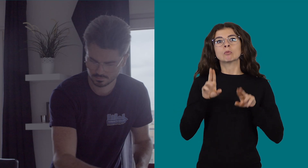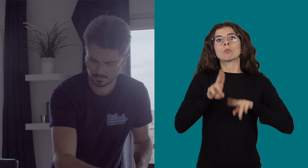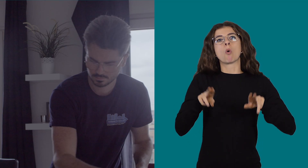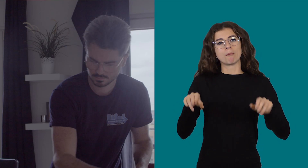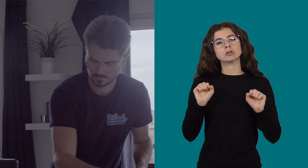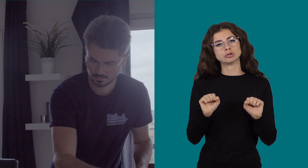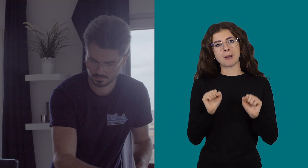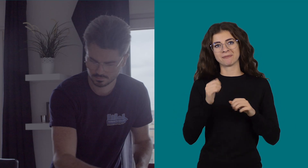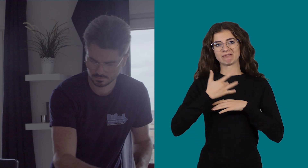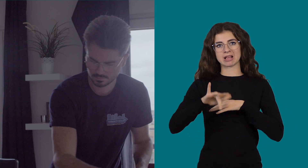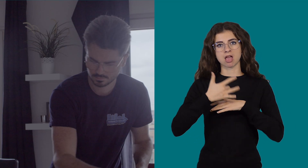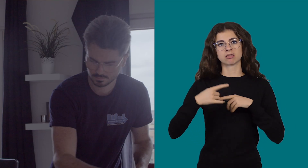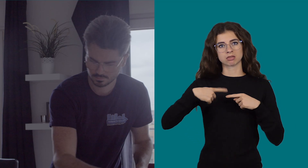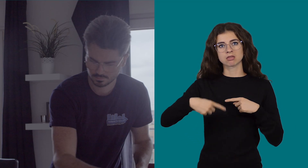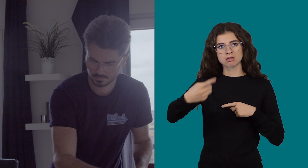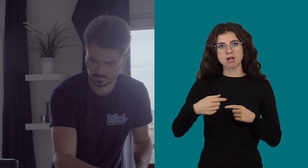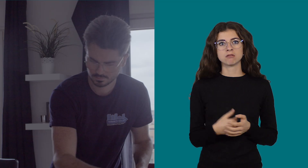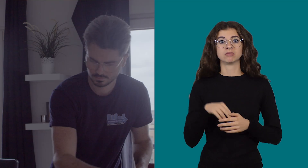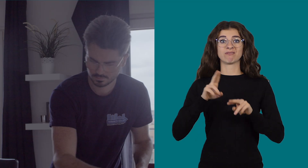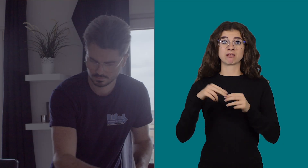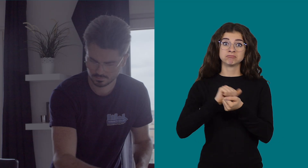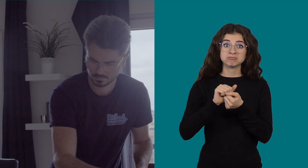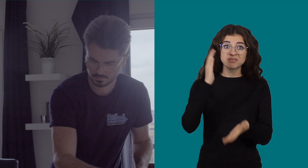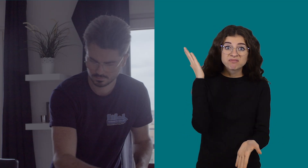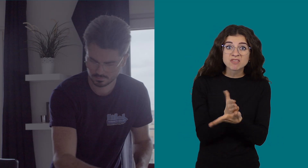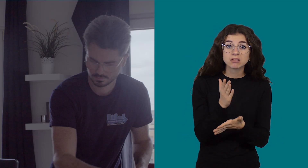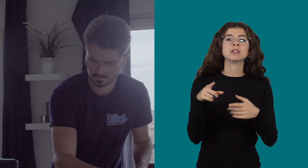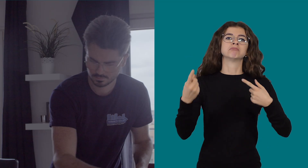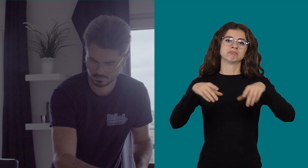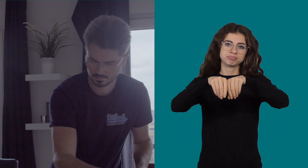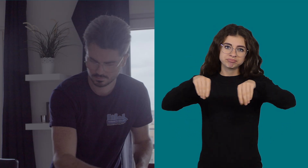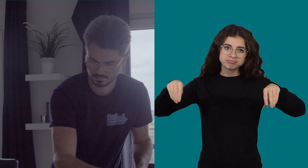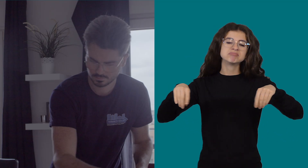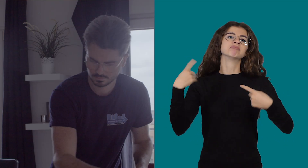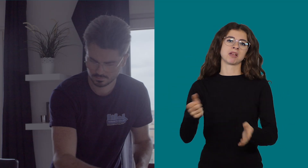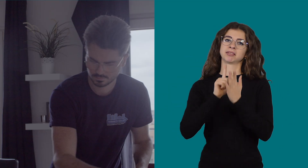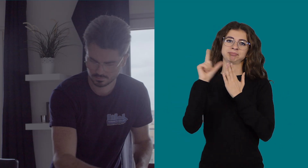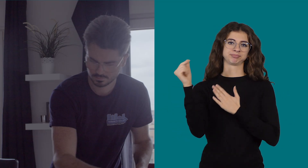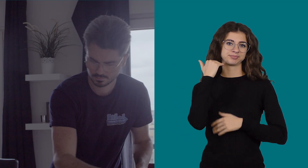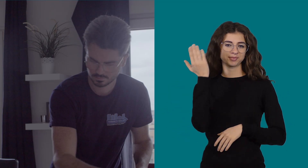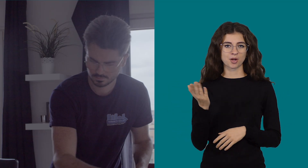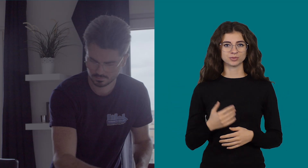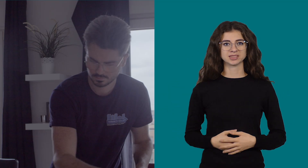He usually does laundry on Fridays. When the laundry is done, he hangs it up and then goes home.